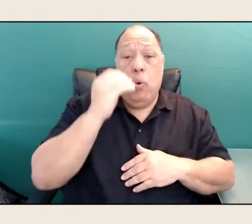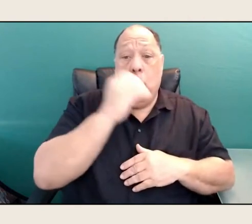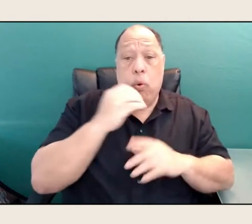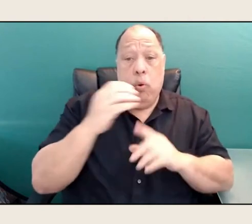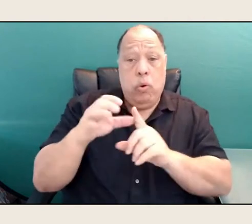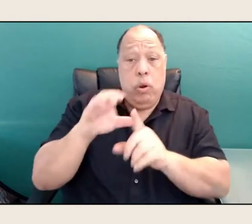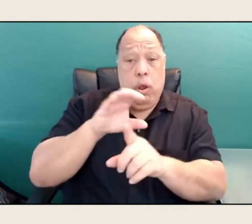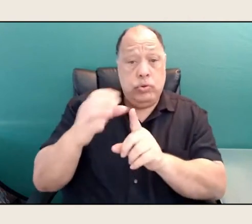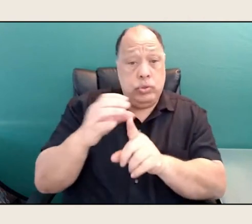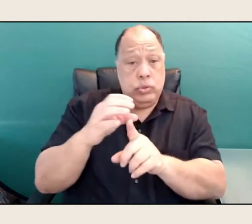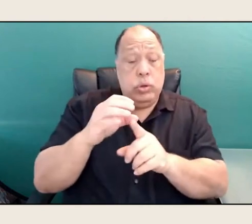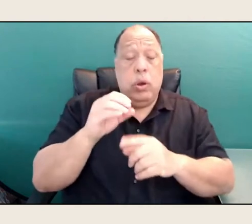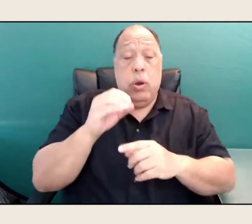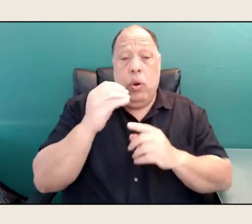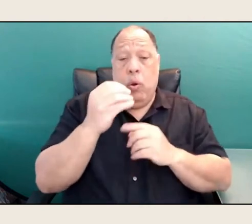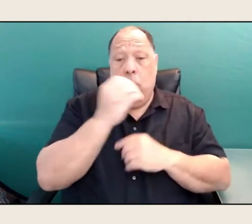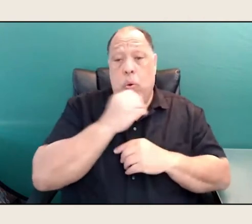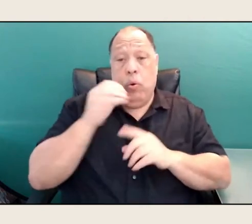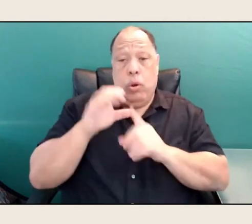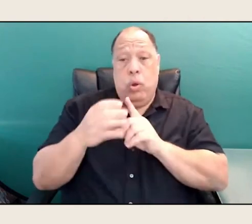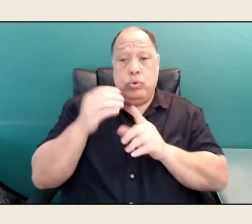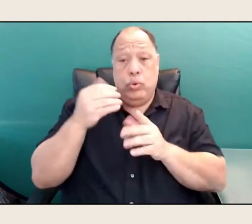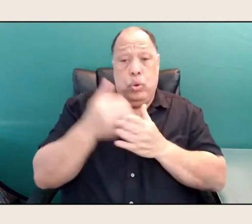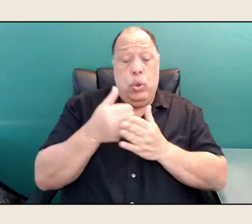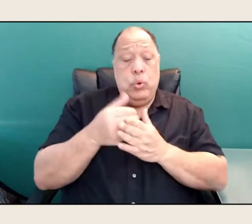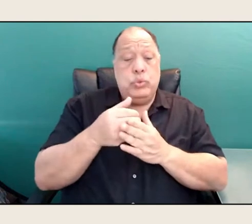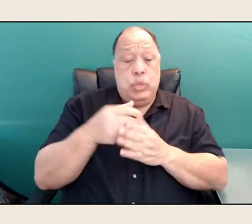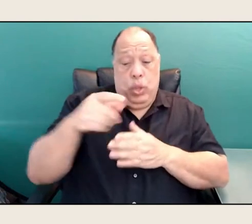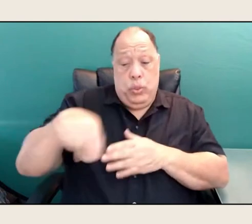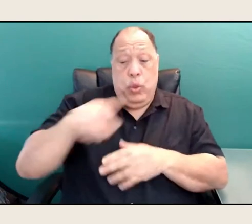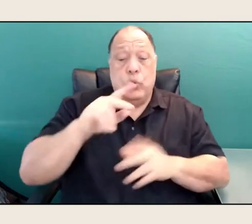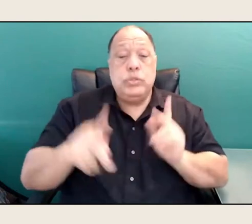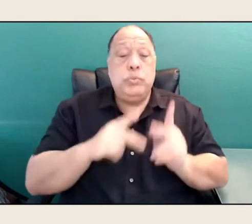there is a greater appreciation for language,